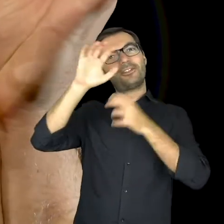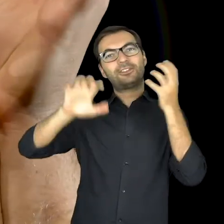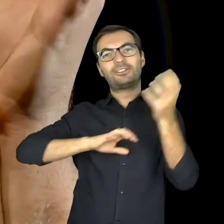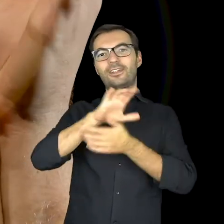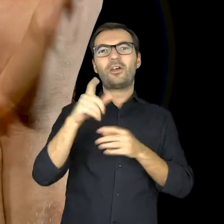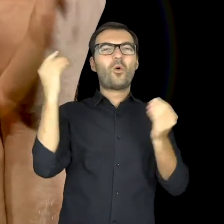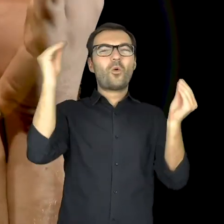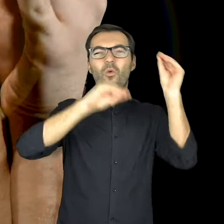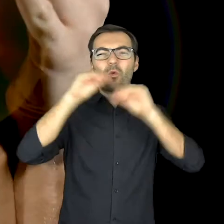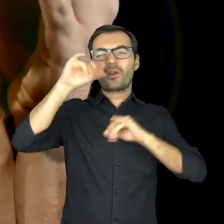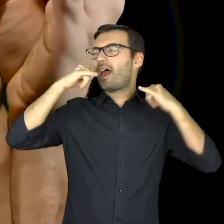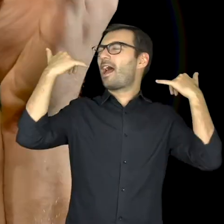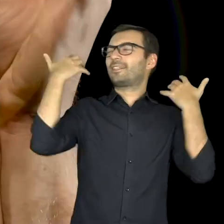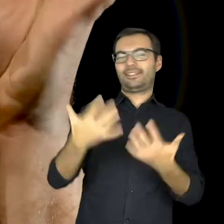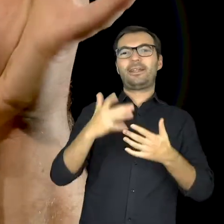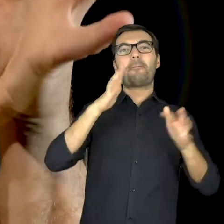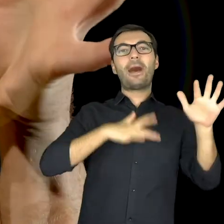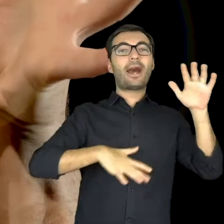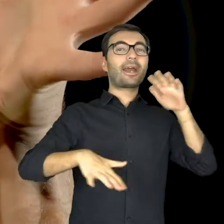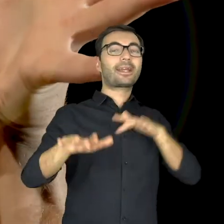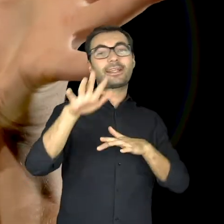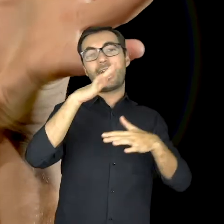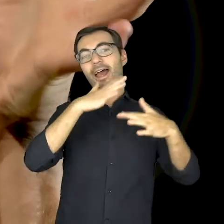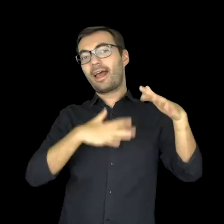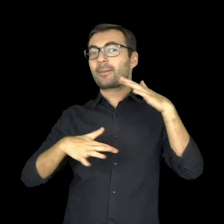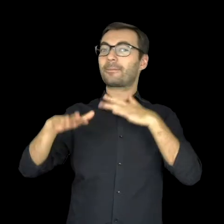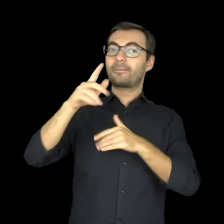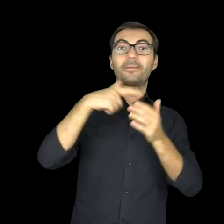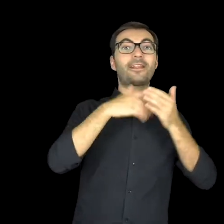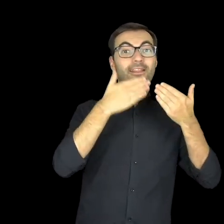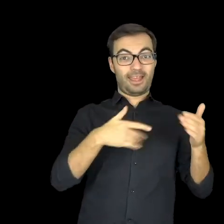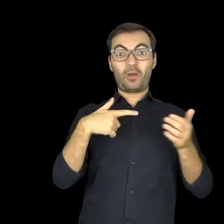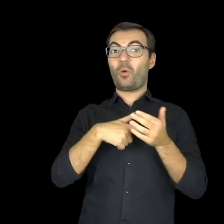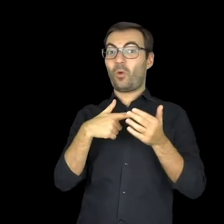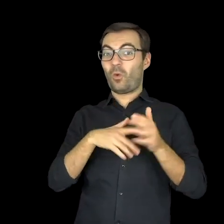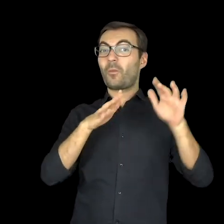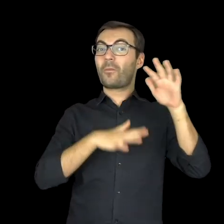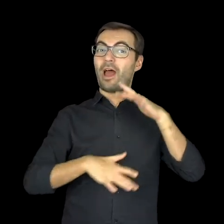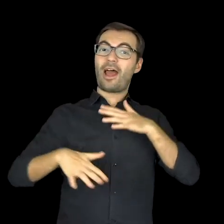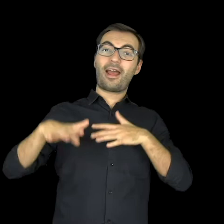You can make it your own Magic of the theater, it’s a magical theater